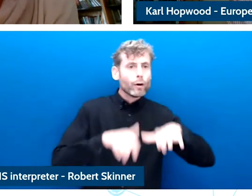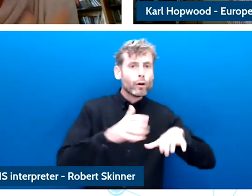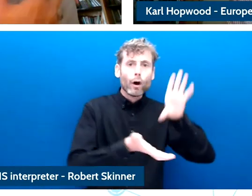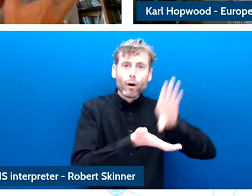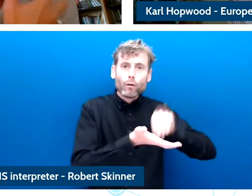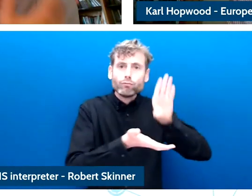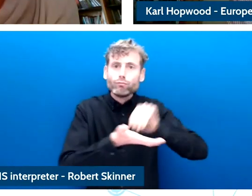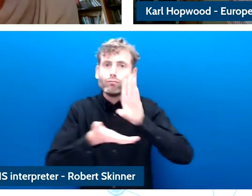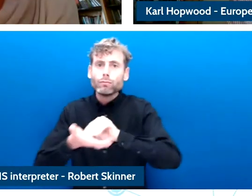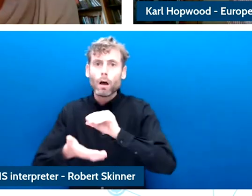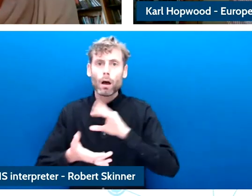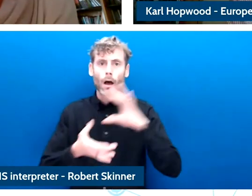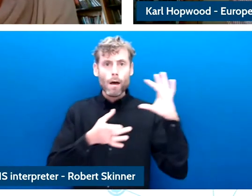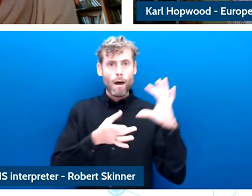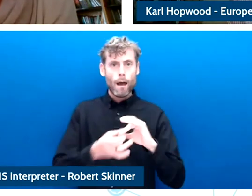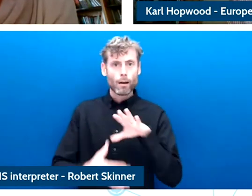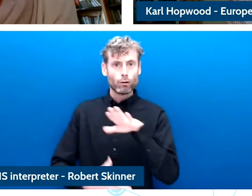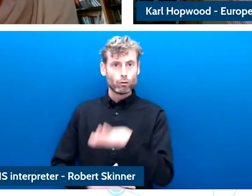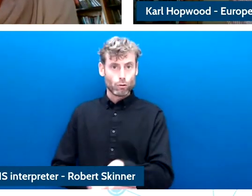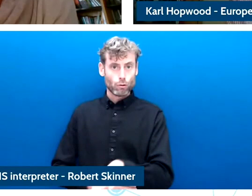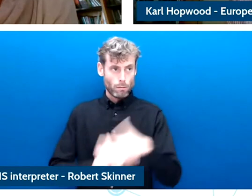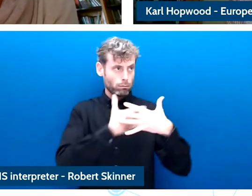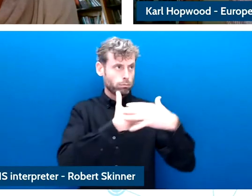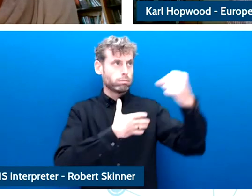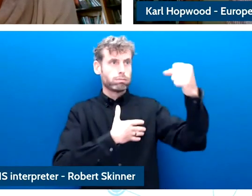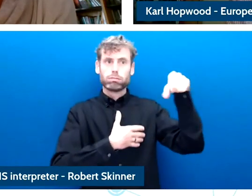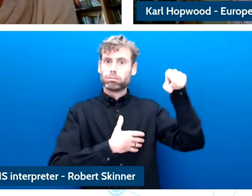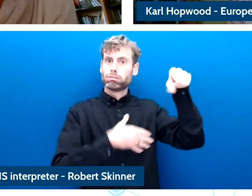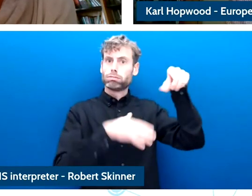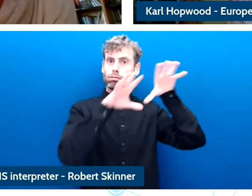Observatories international global observatories of this kind of